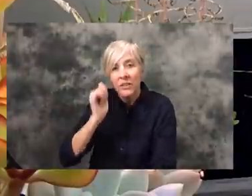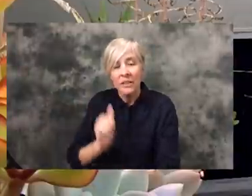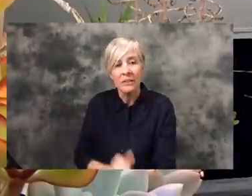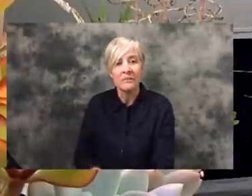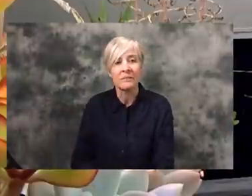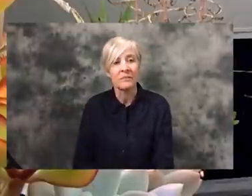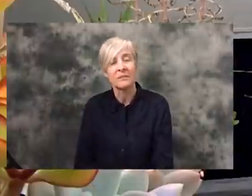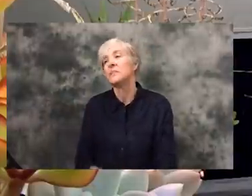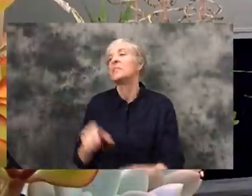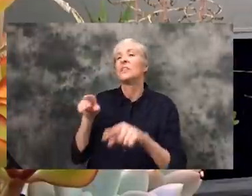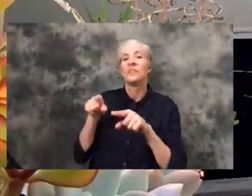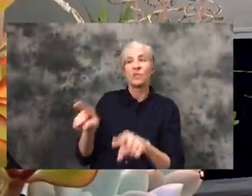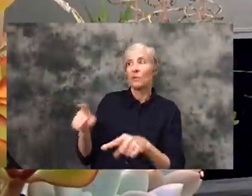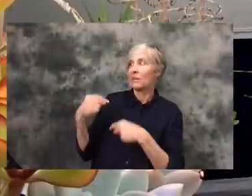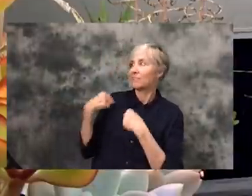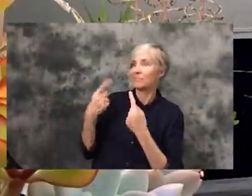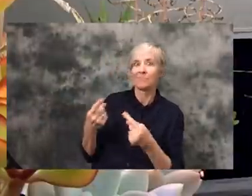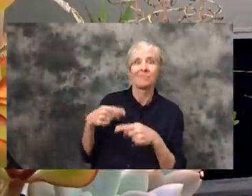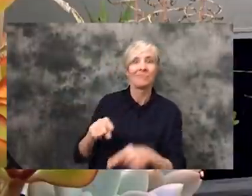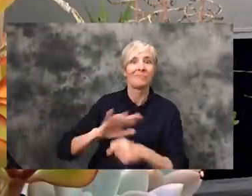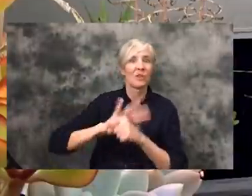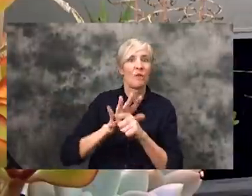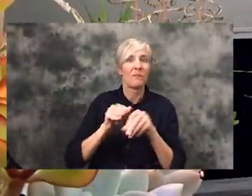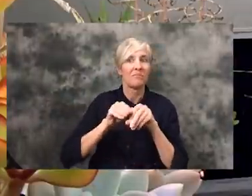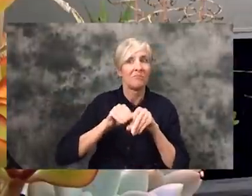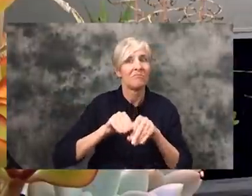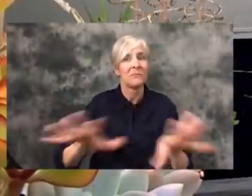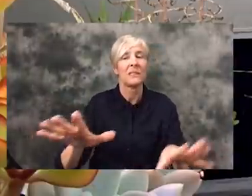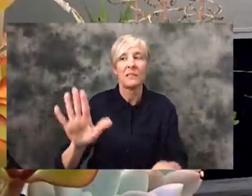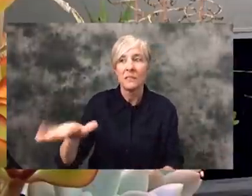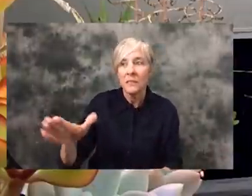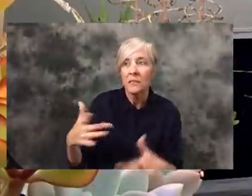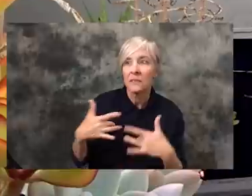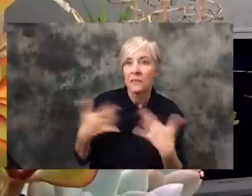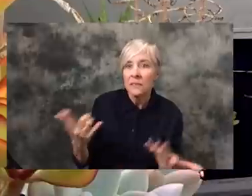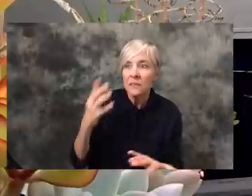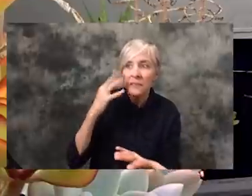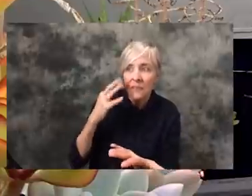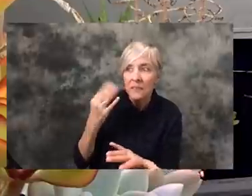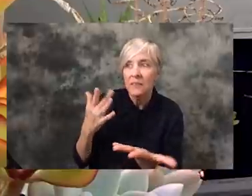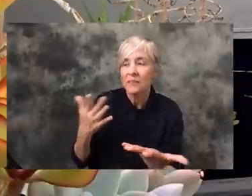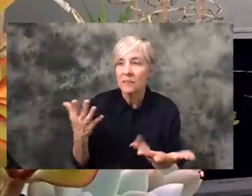talking to them almost every single day during this entire situation just